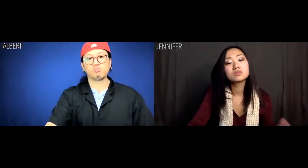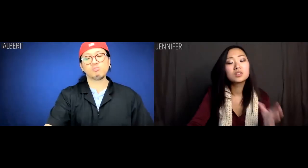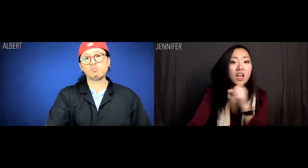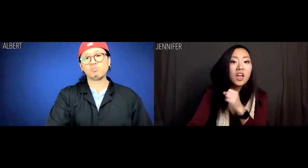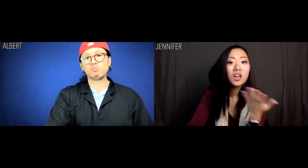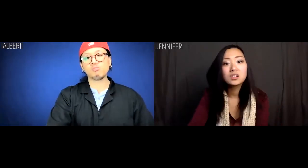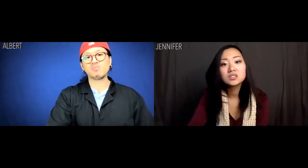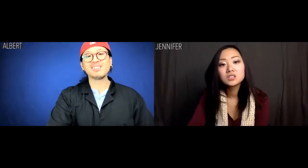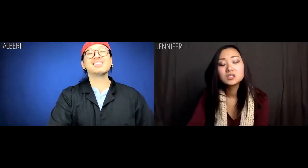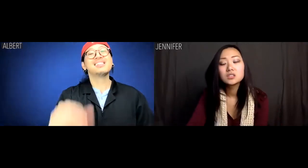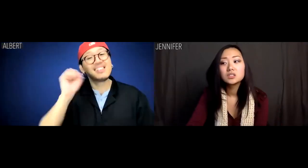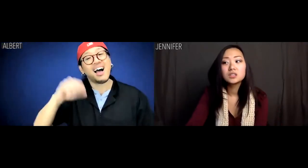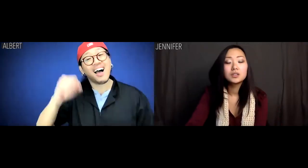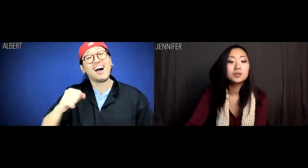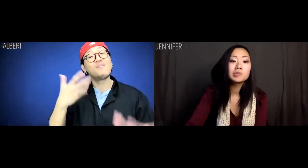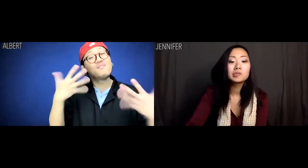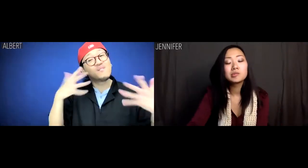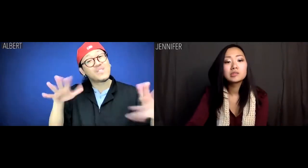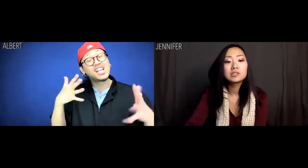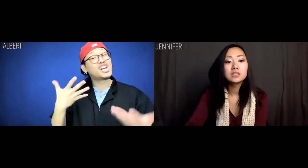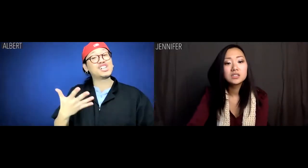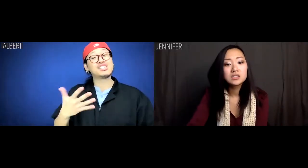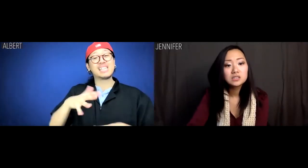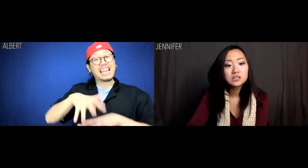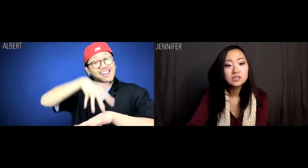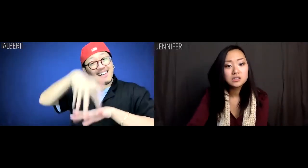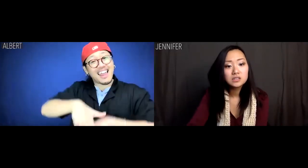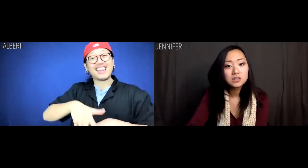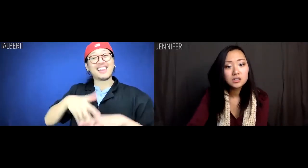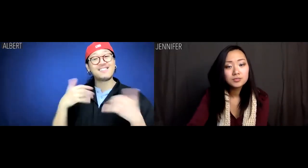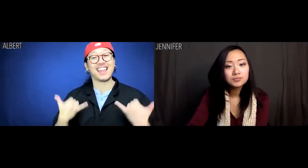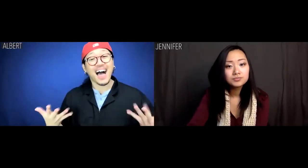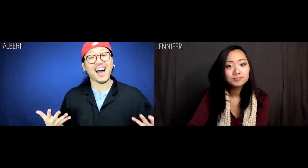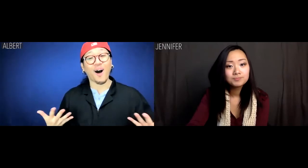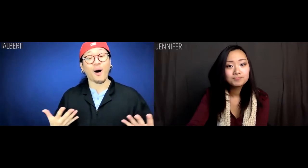Jennifer: I guess... Albert: Yeah, we've gone native now.